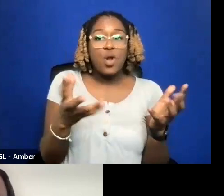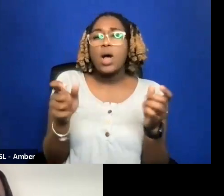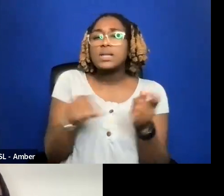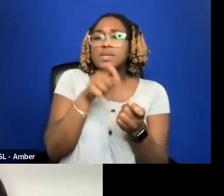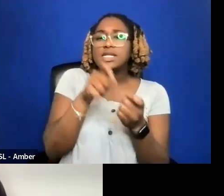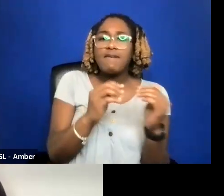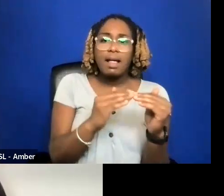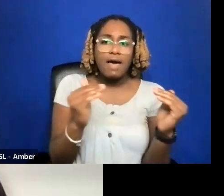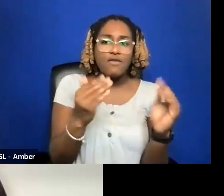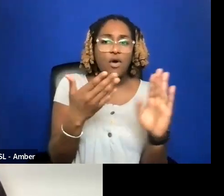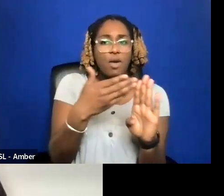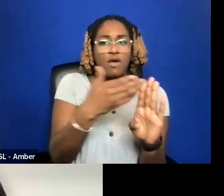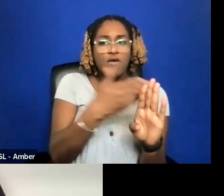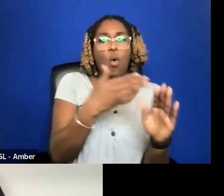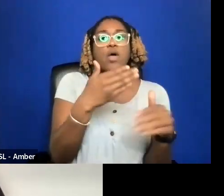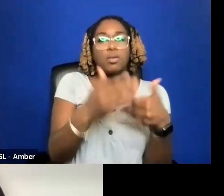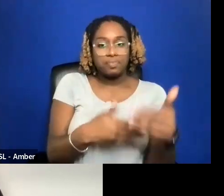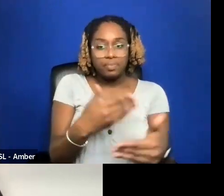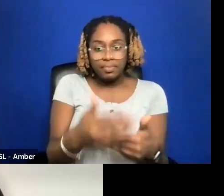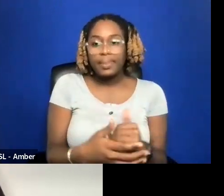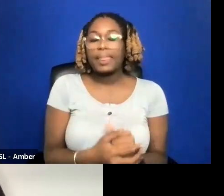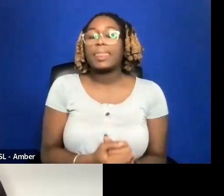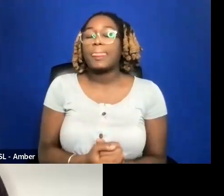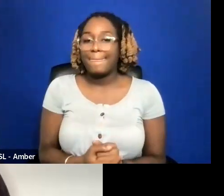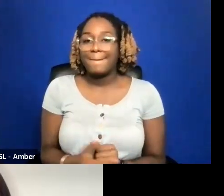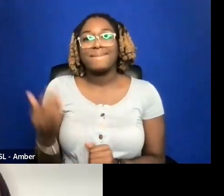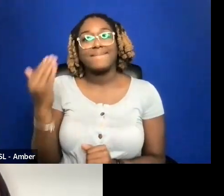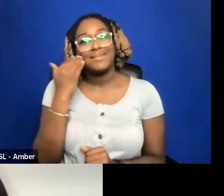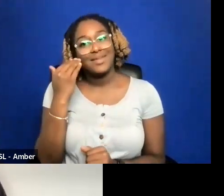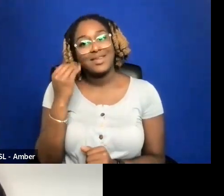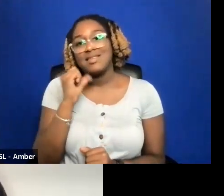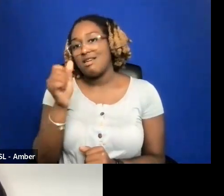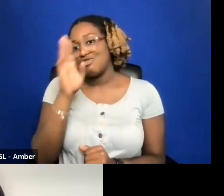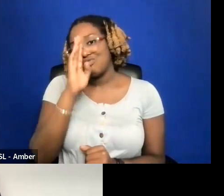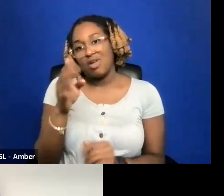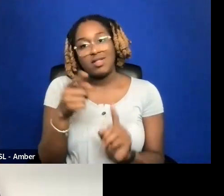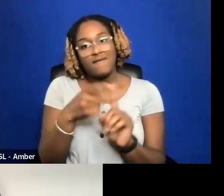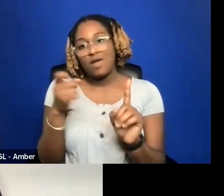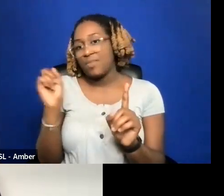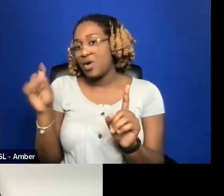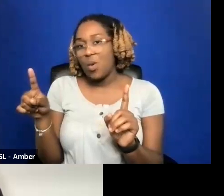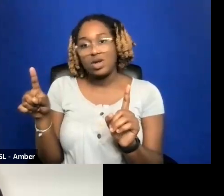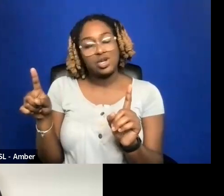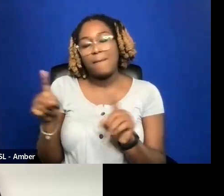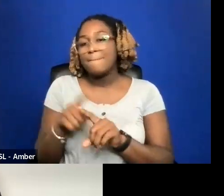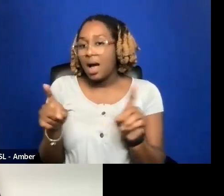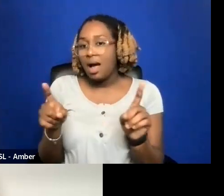I KNOW THAT'S NOT DIRECTLY FROM THE QUESTION JUST ASKED BUT IT WAS A GOOD PIECE OF ADD VIOLENCE VICE